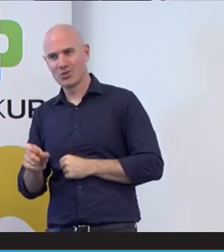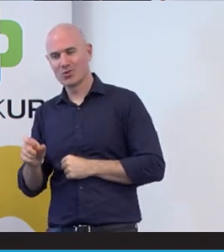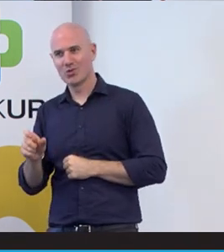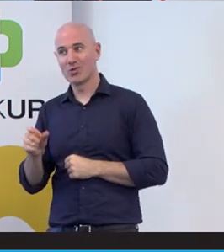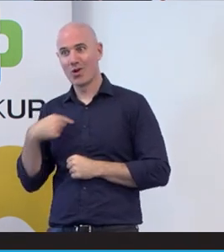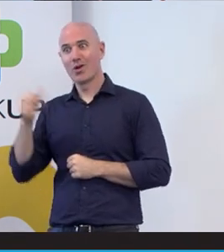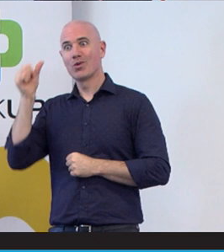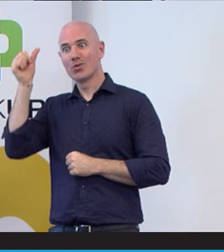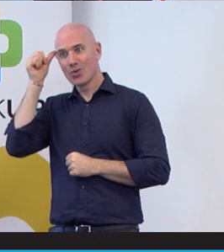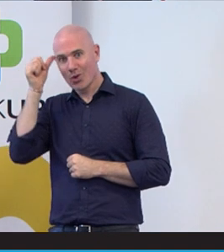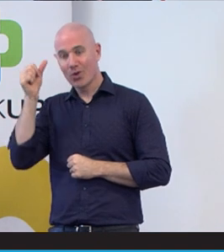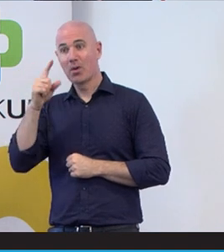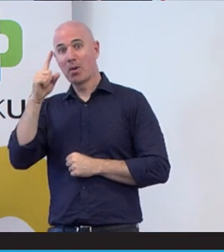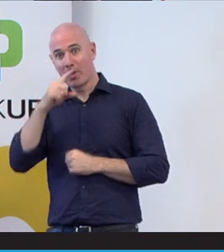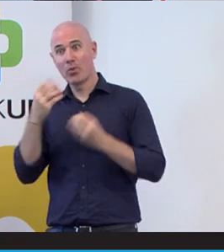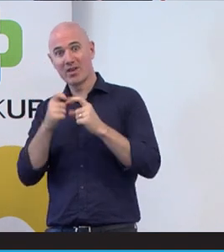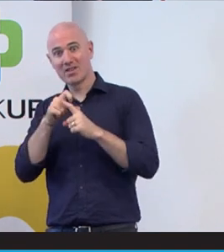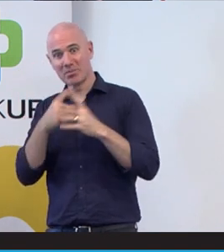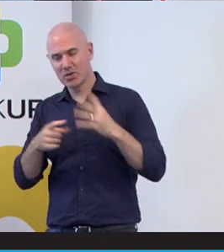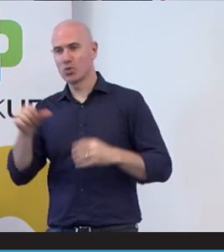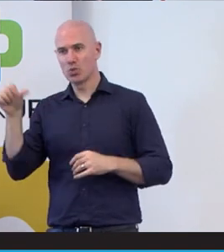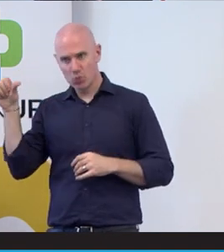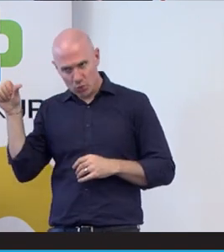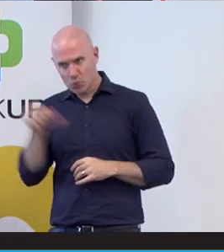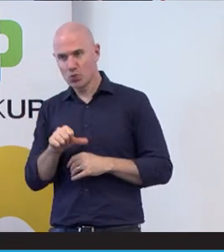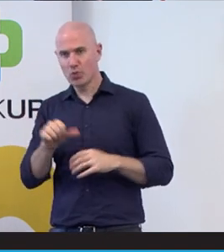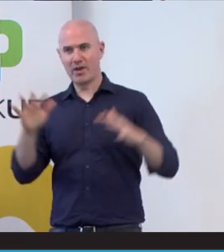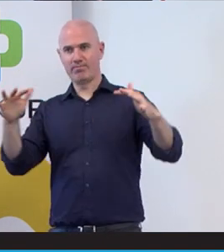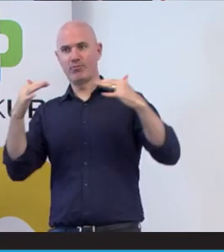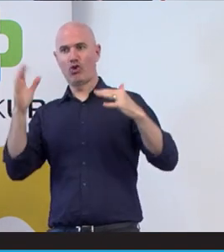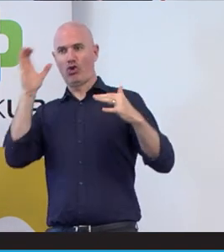that people with disability need to be heard and opportunity for the Royal Commission to